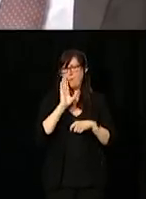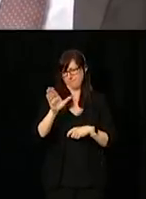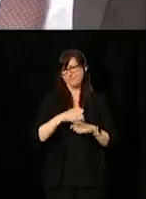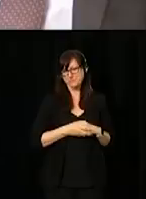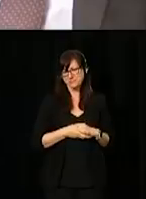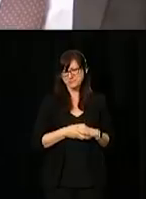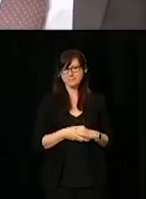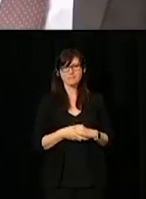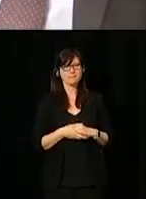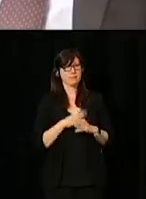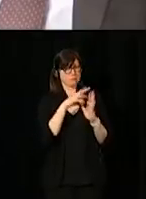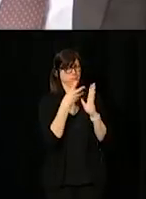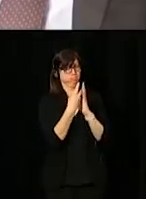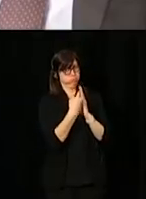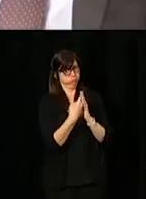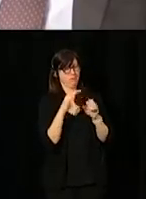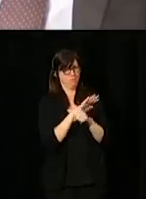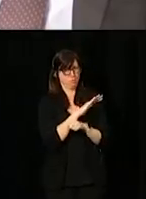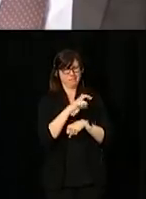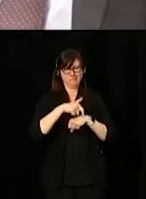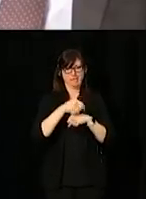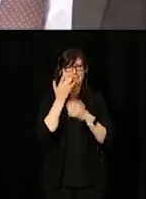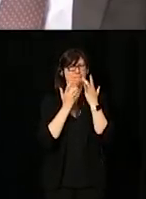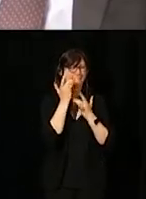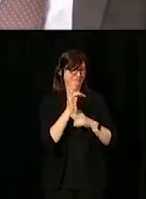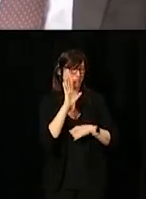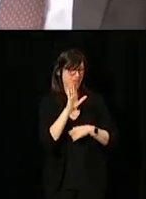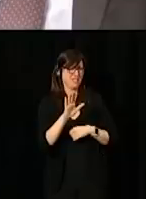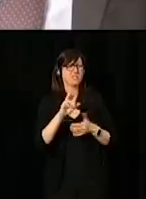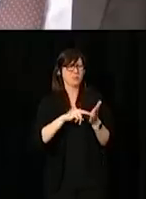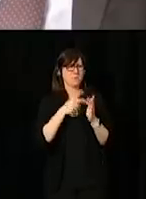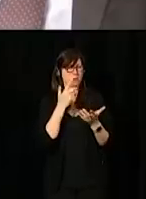We have a really full schedule and not a lot of time. So, I'd like for us to get on with the show.